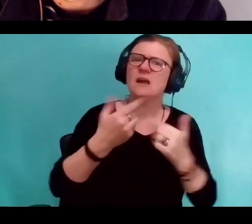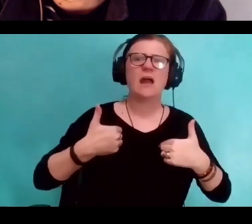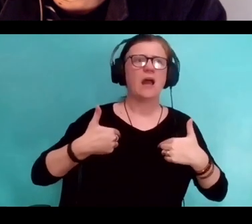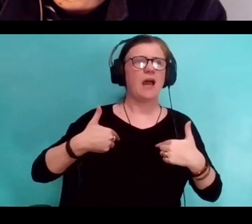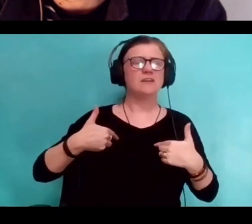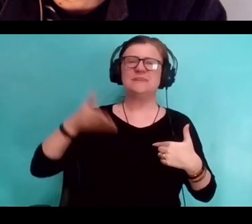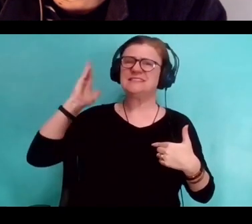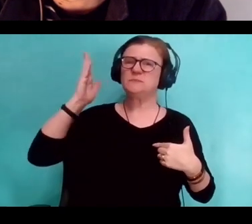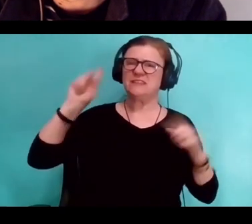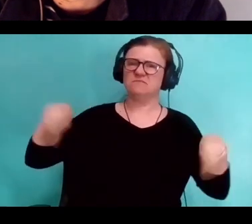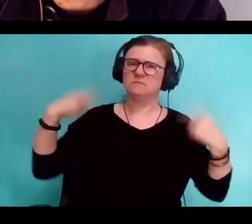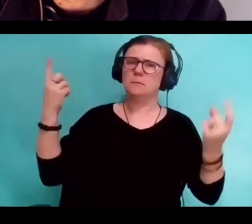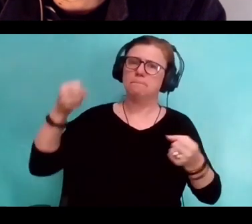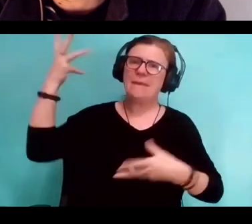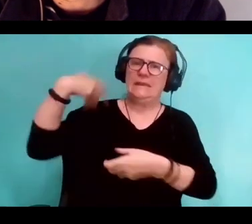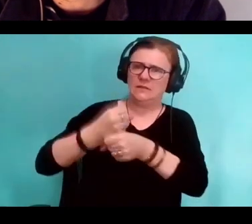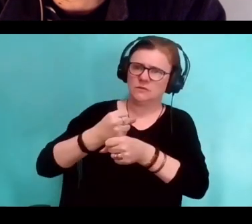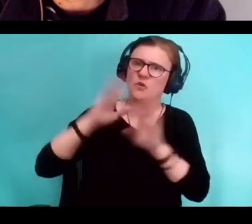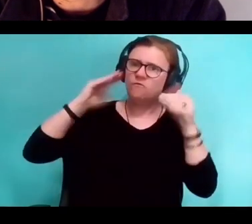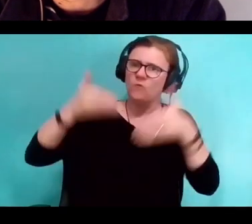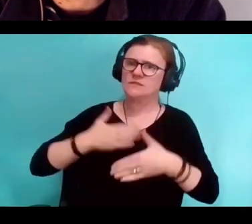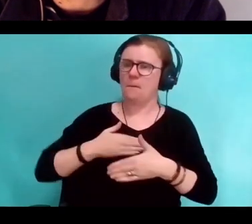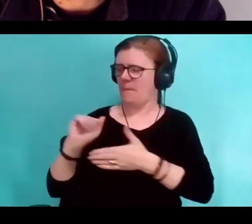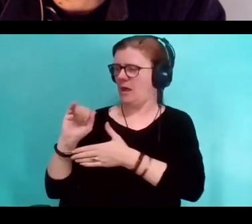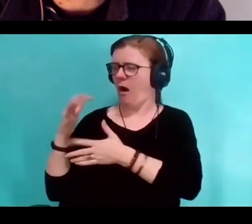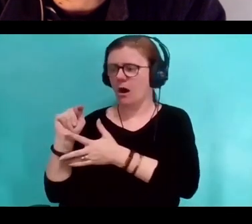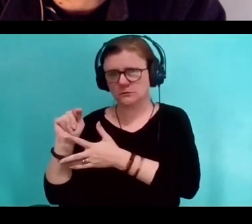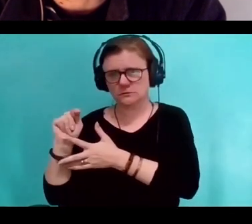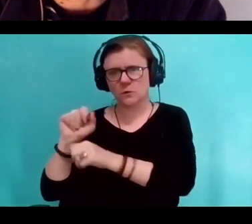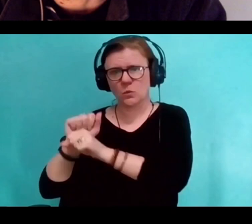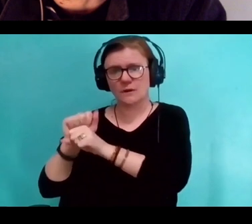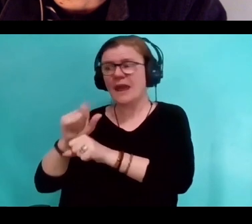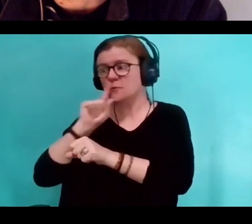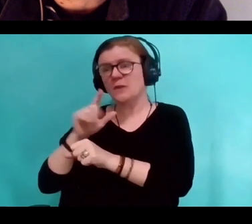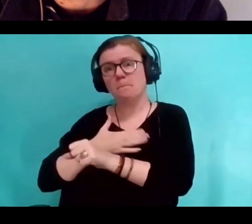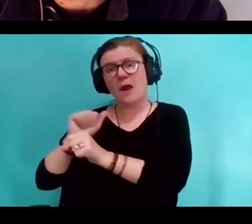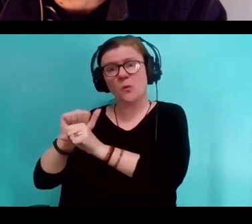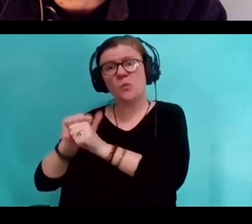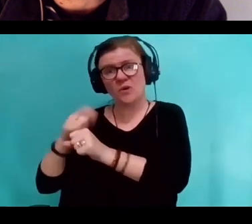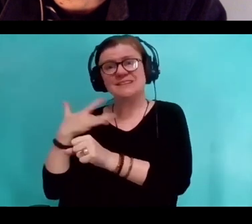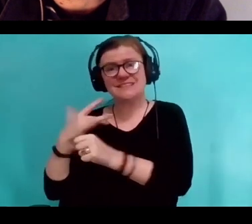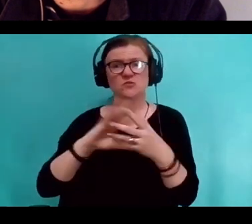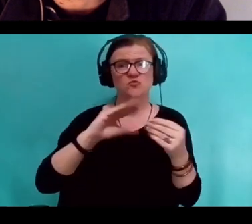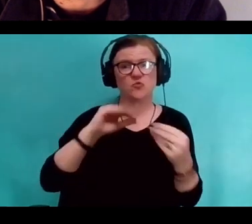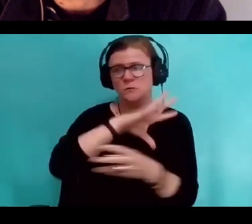for a long time about my work, and my work is heavily invested in story, which I think we'll talk about later.